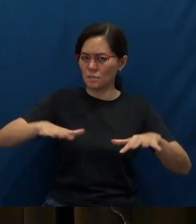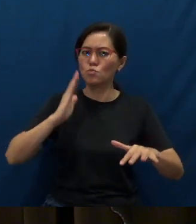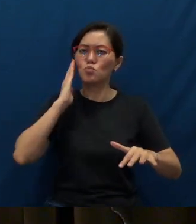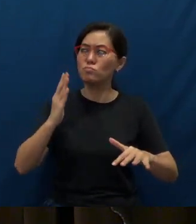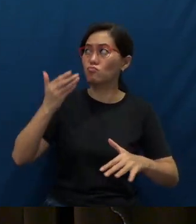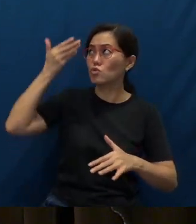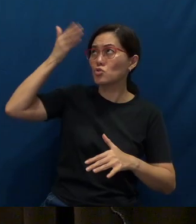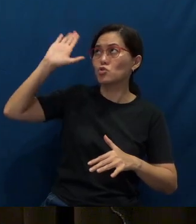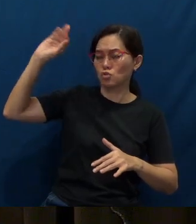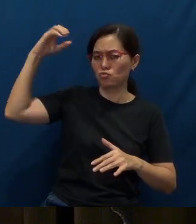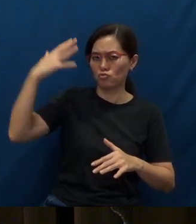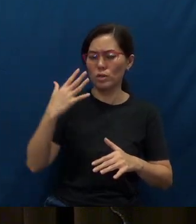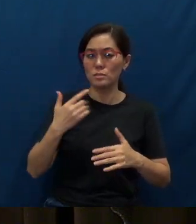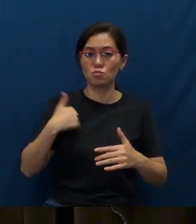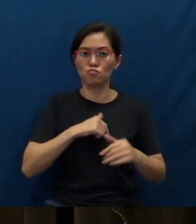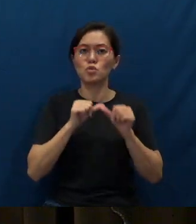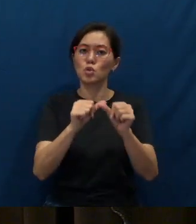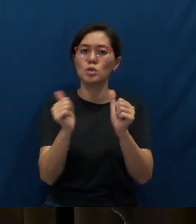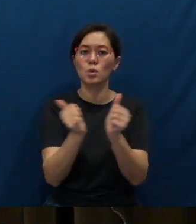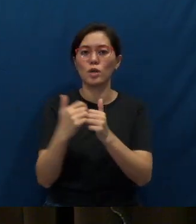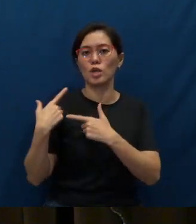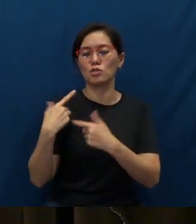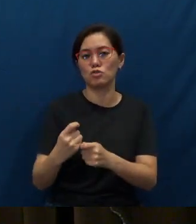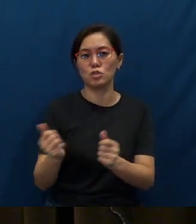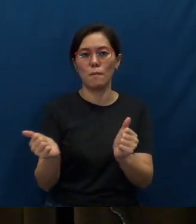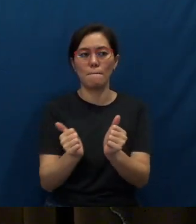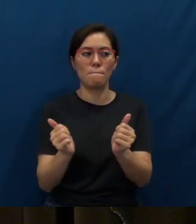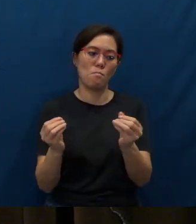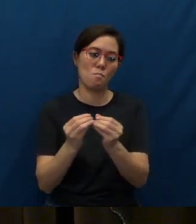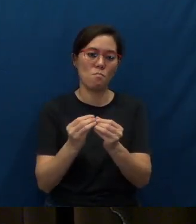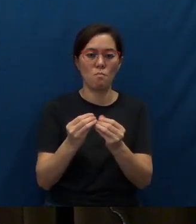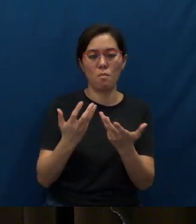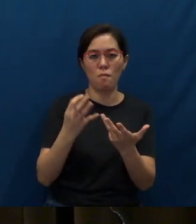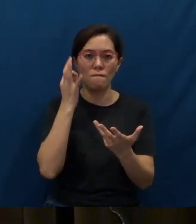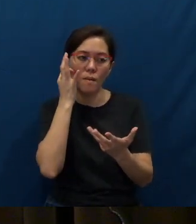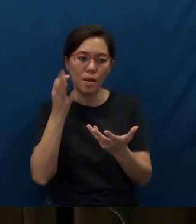And then we will continue with our traditional and more familiar forms of missions.